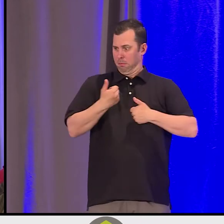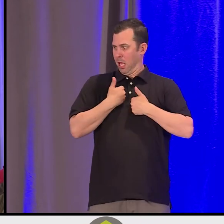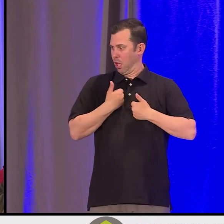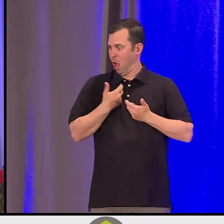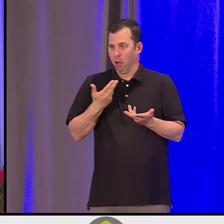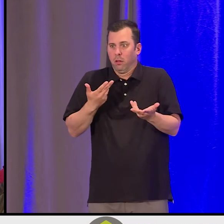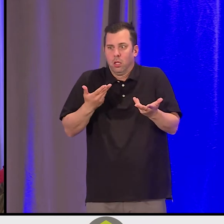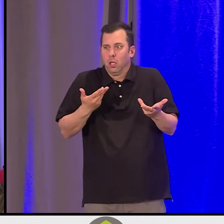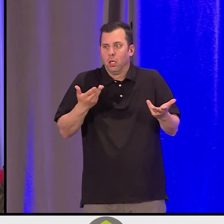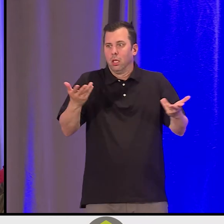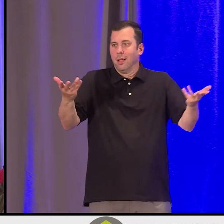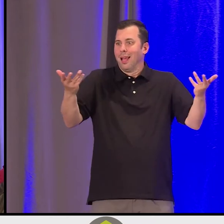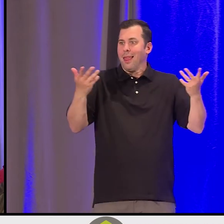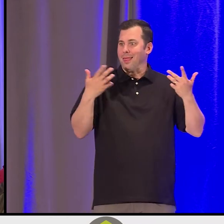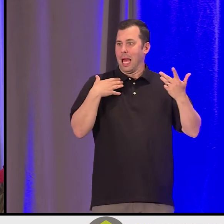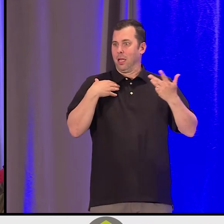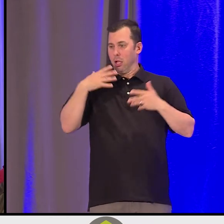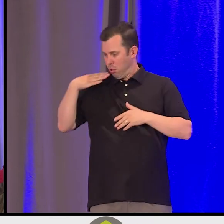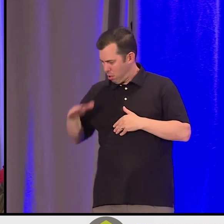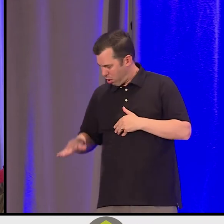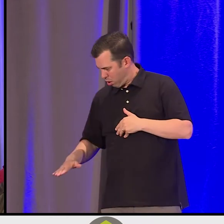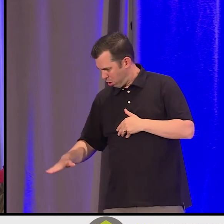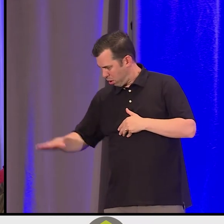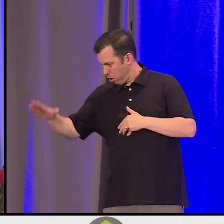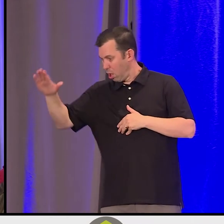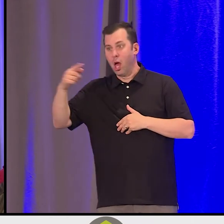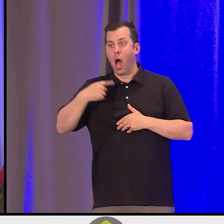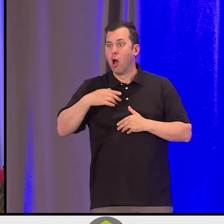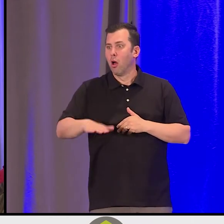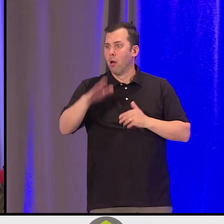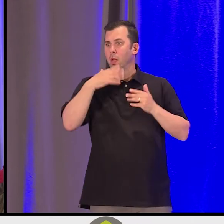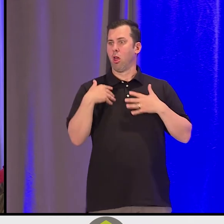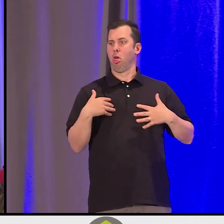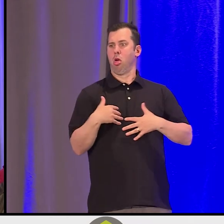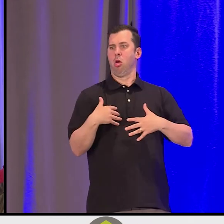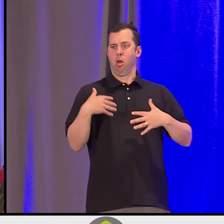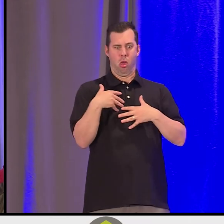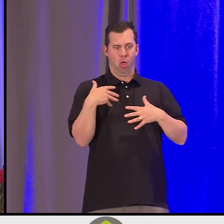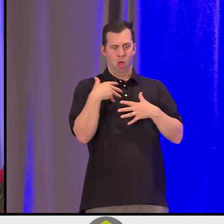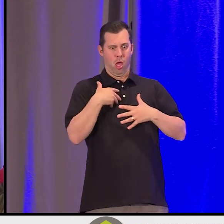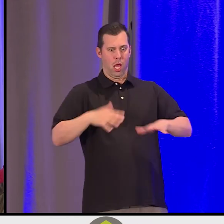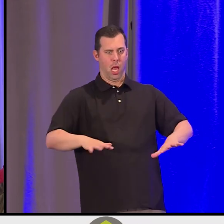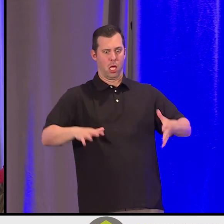or the constant state of terror and anxiety that I felt I was in. The hypervigilance,